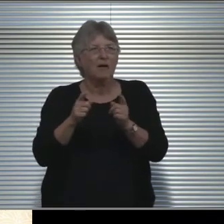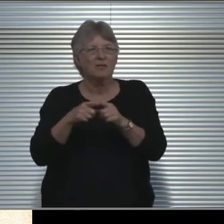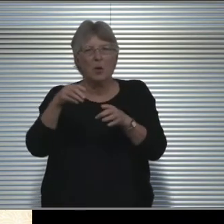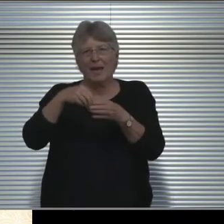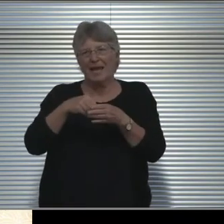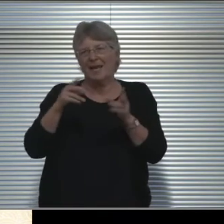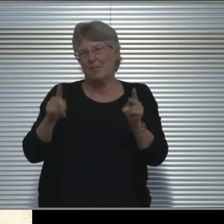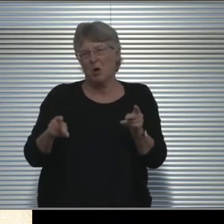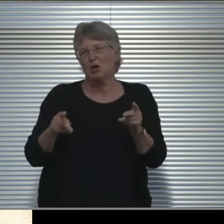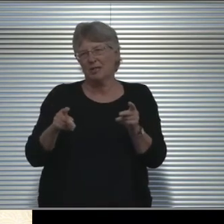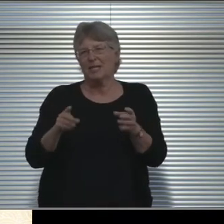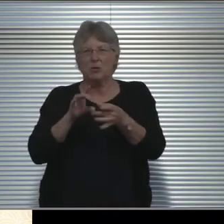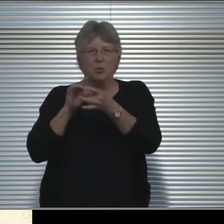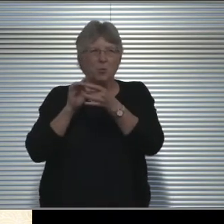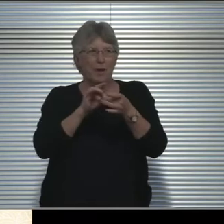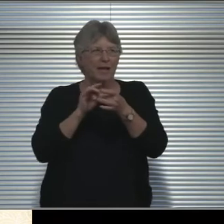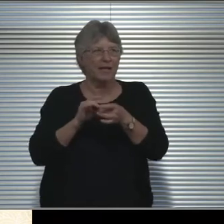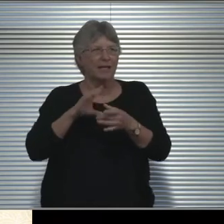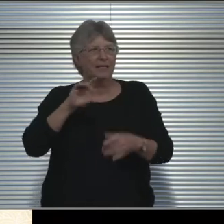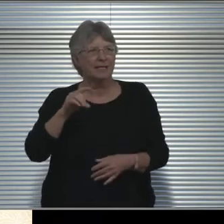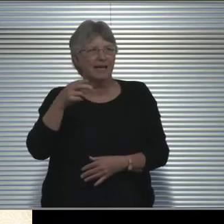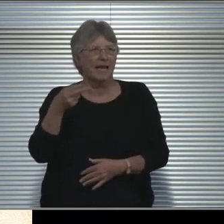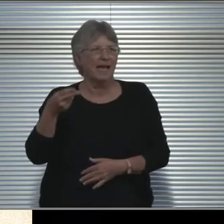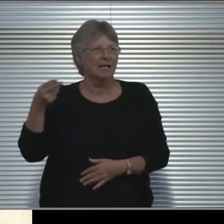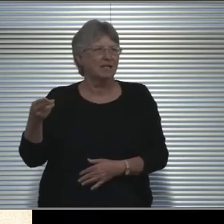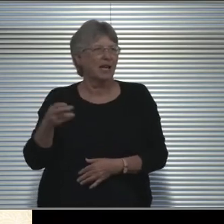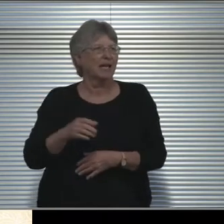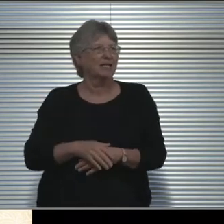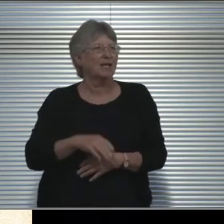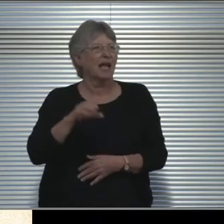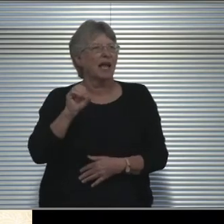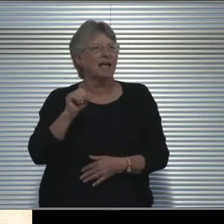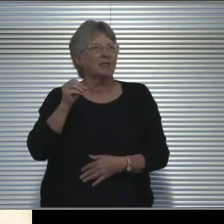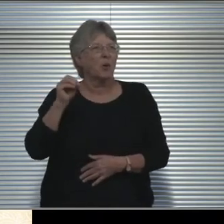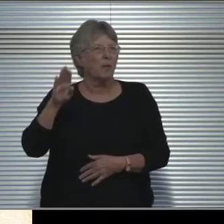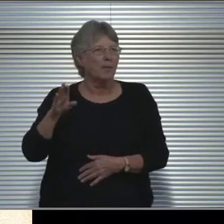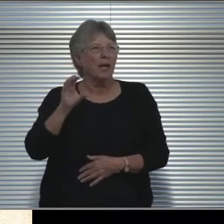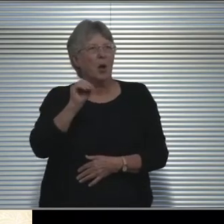So DHH, SLP, OT, PT, many of those things